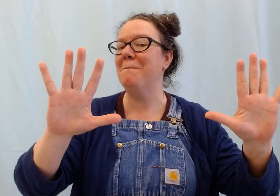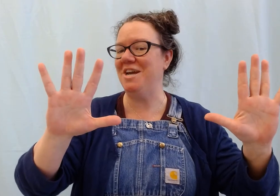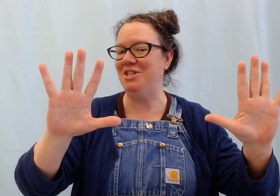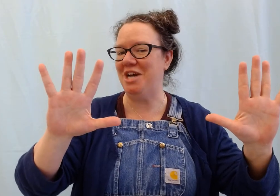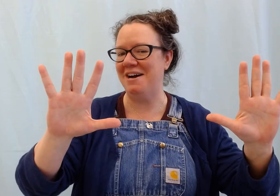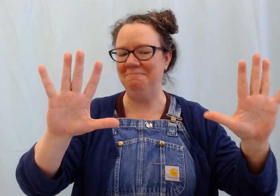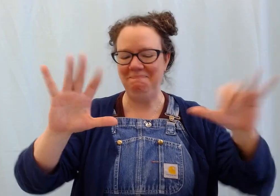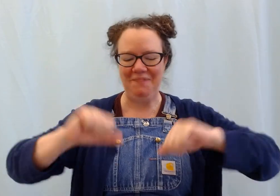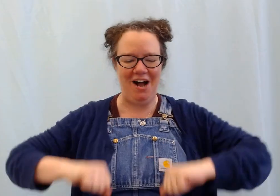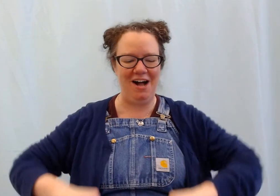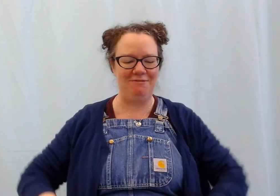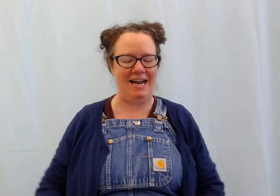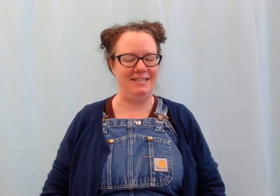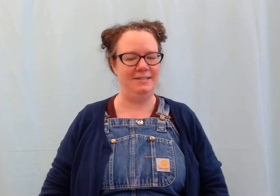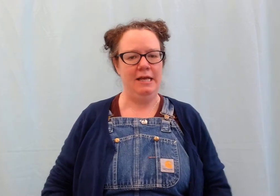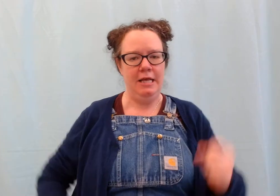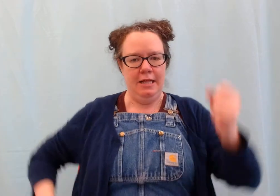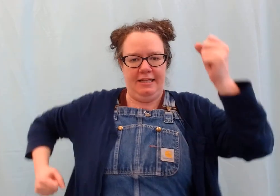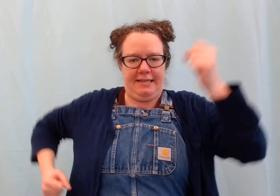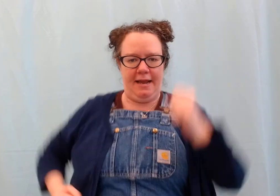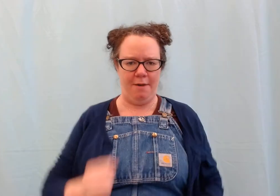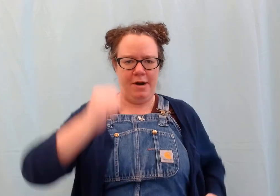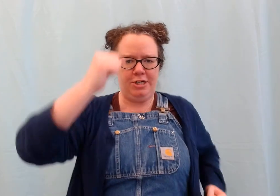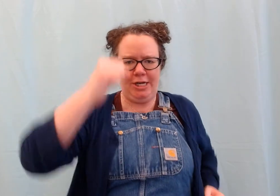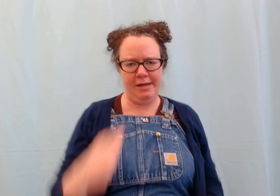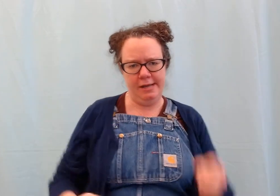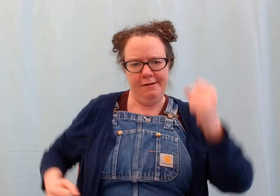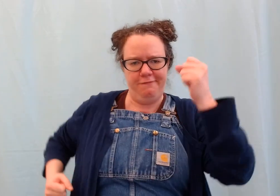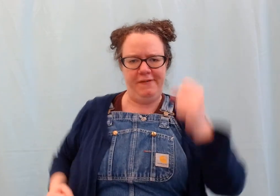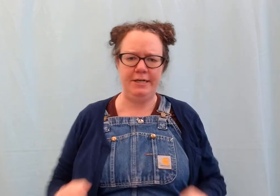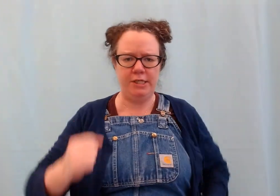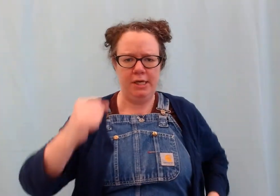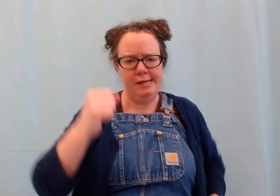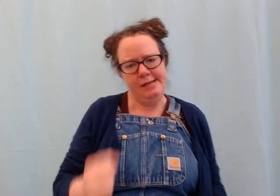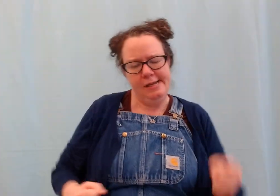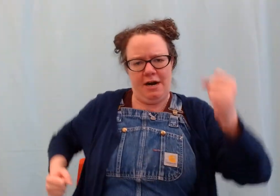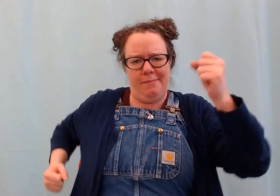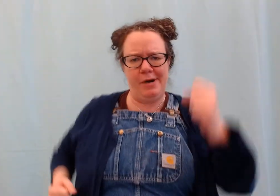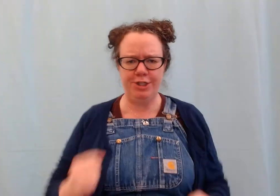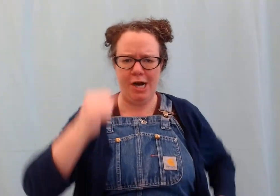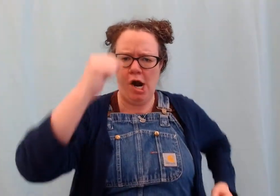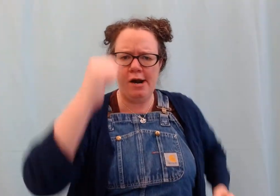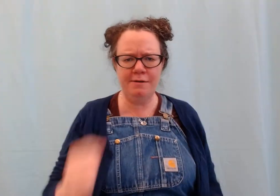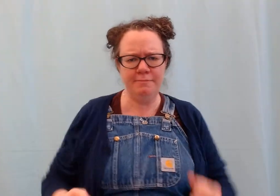Good job. All right let's get our marching feet and our marching arms.